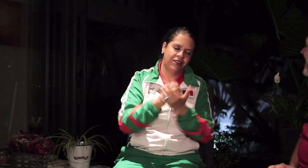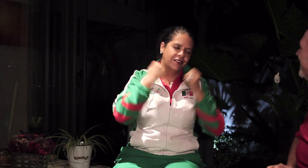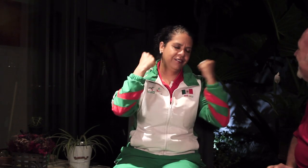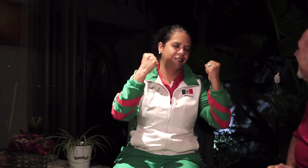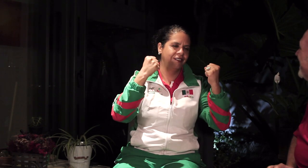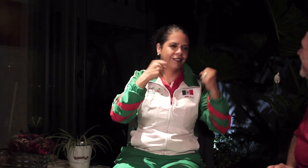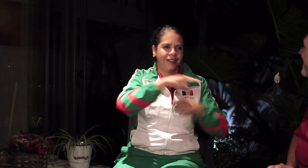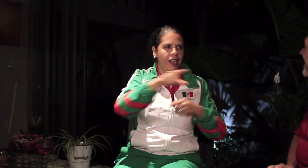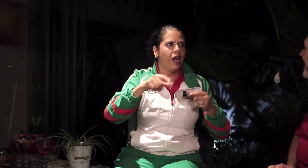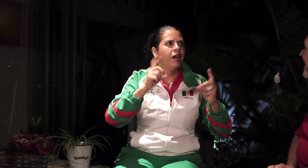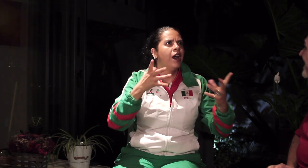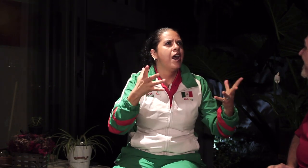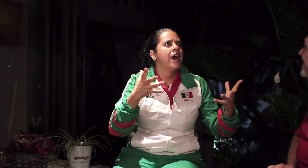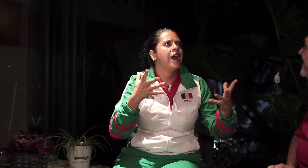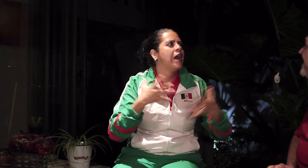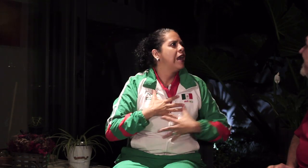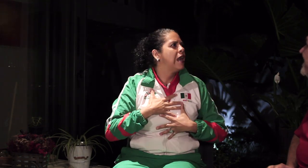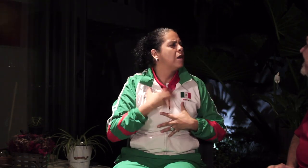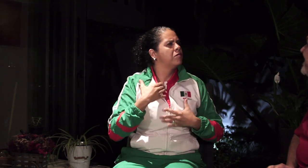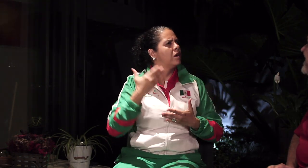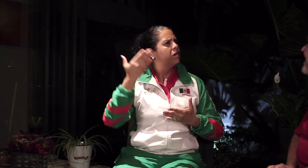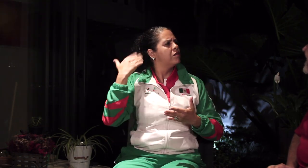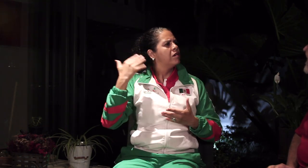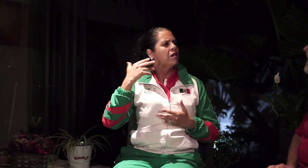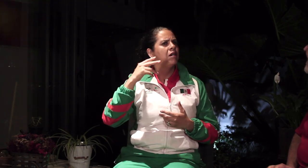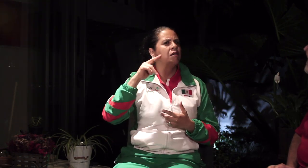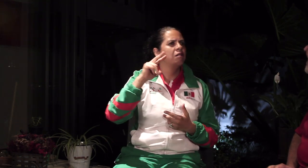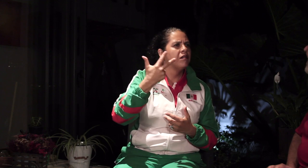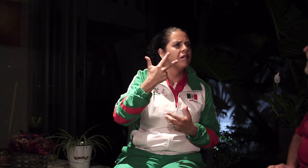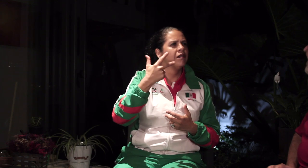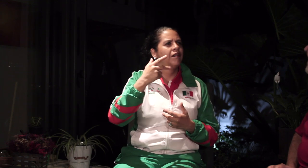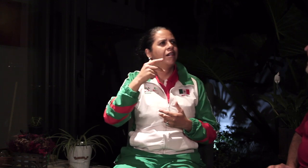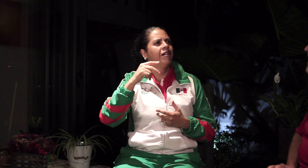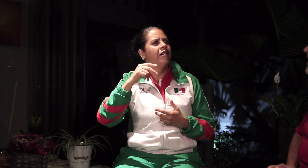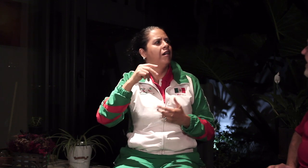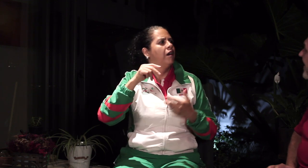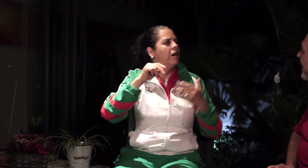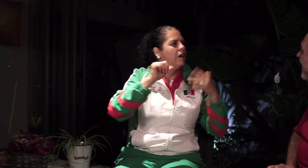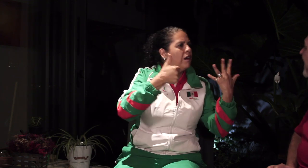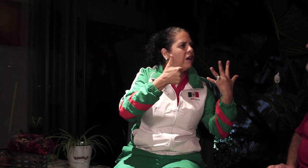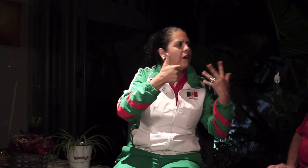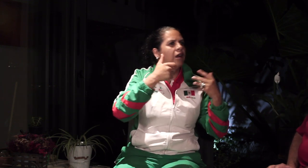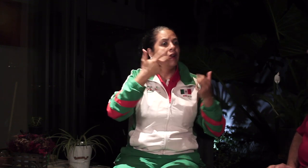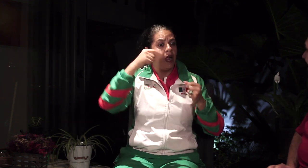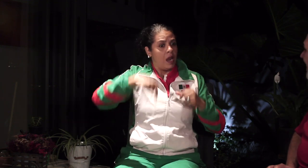It was wonderful for everyone. We used to win third or sixth place,